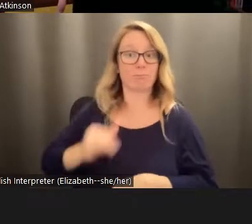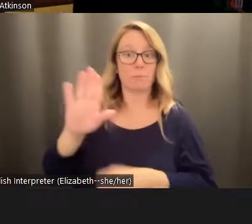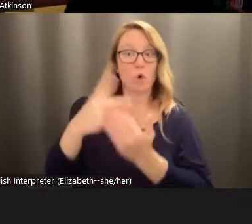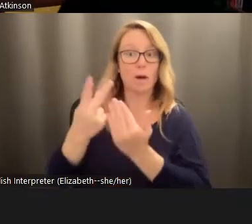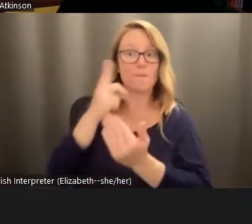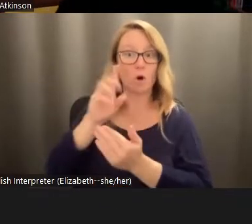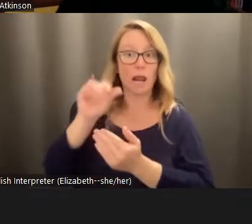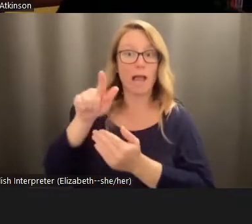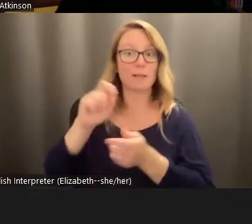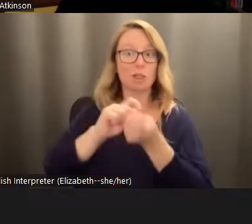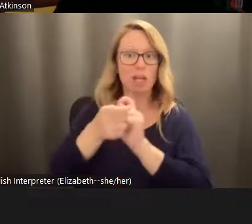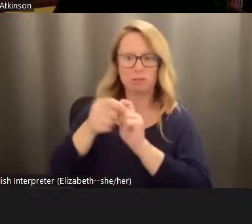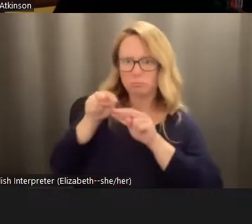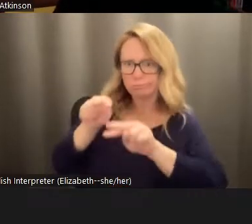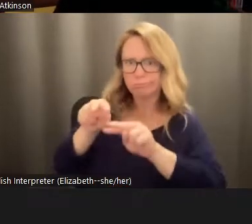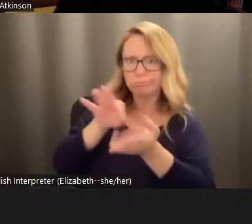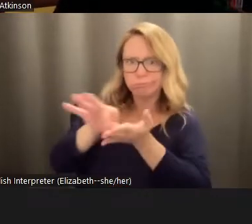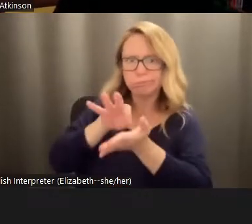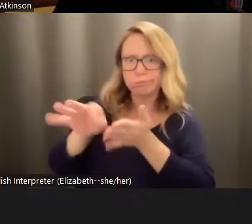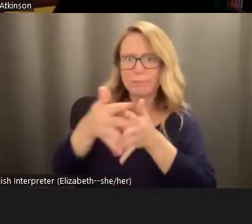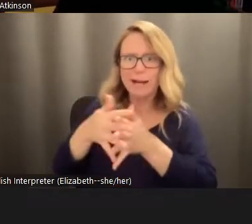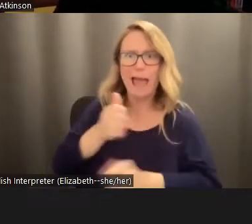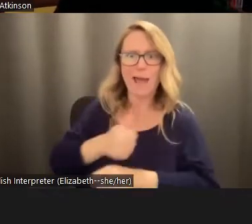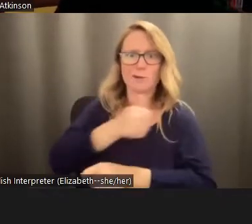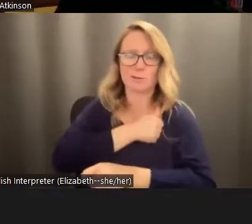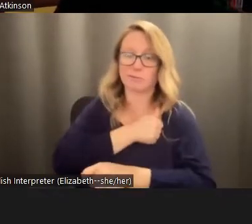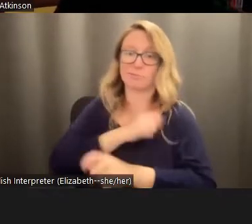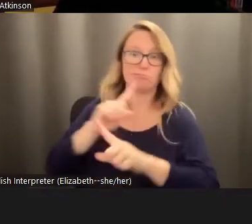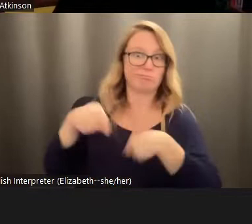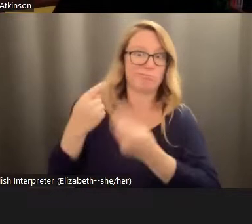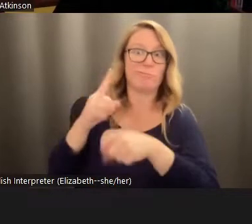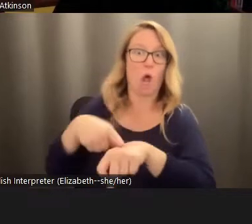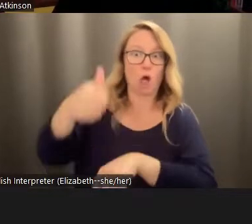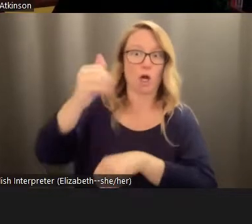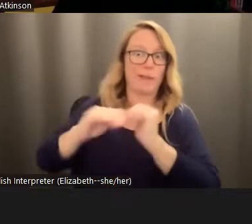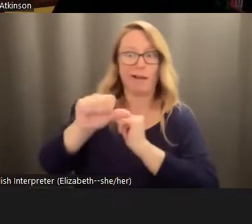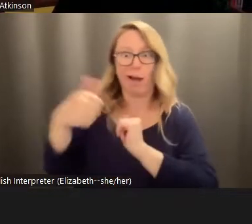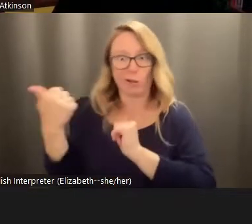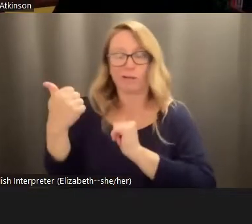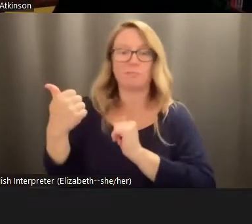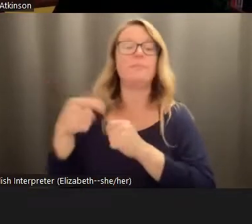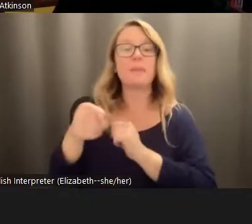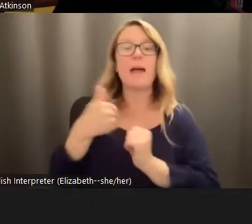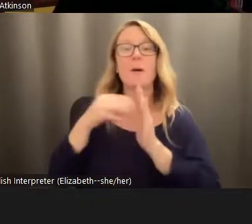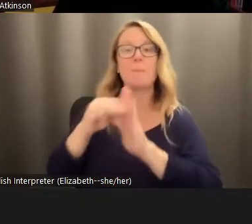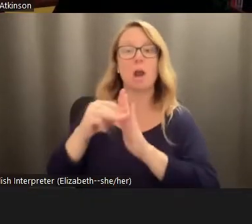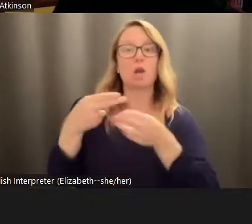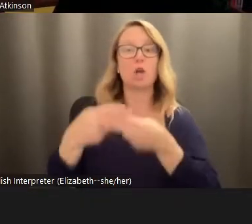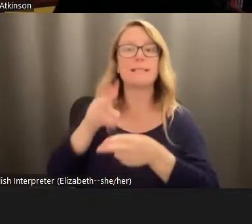attitudes. I mean, longer than almost anyone officially, they have this model called the six Americas you'll see on the slide